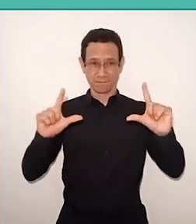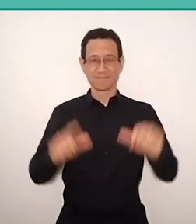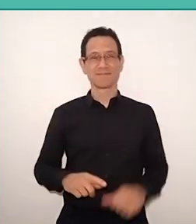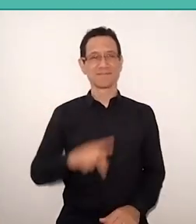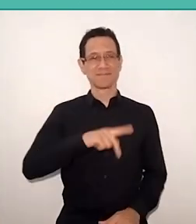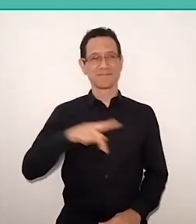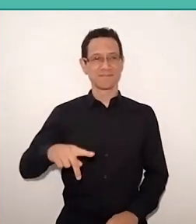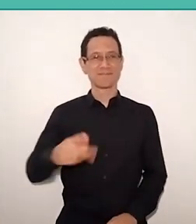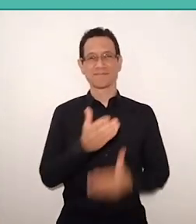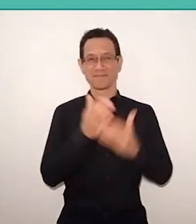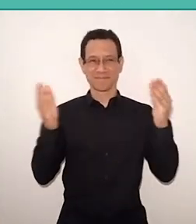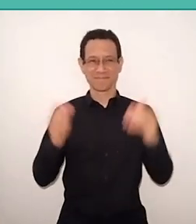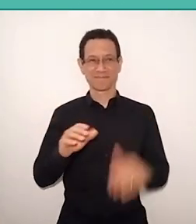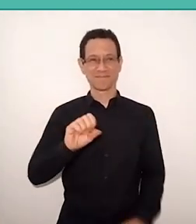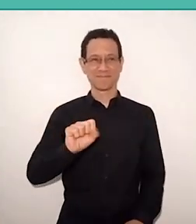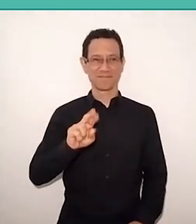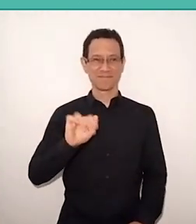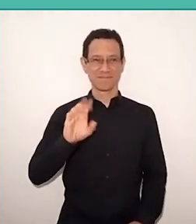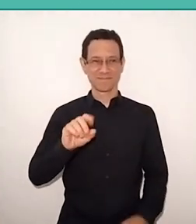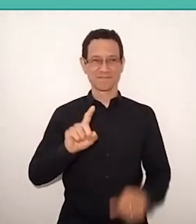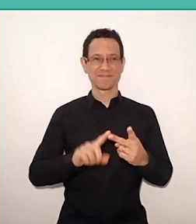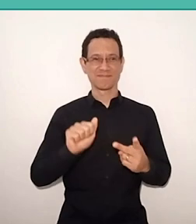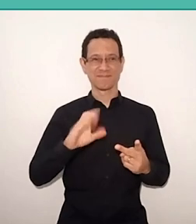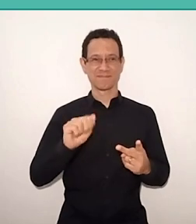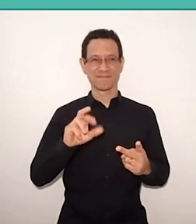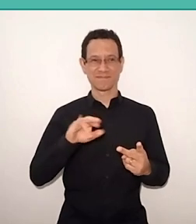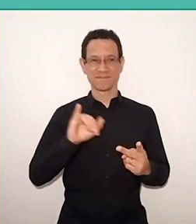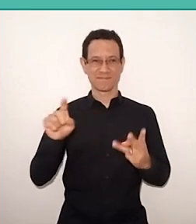and Sergio Haddad too, we've already arrived on our schedule,